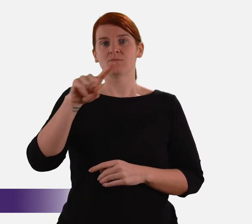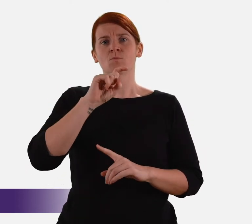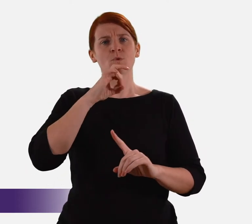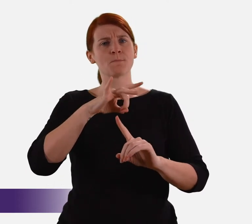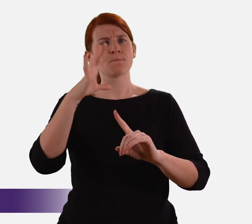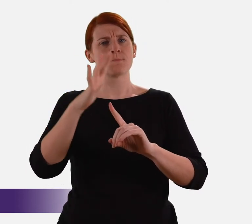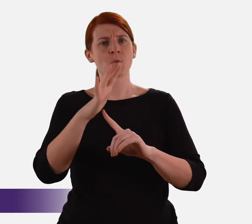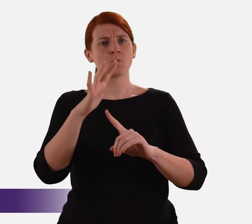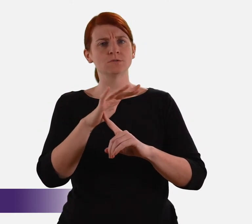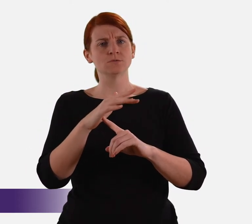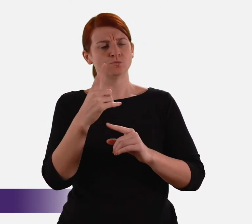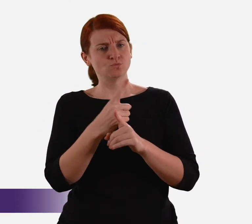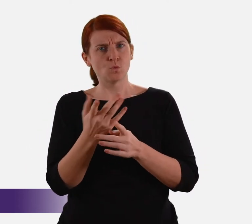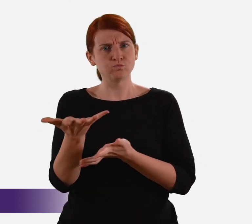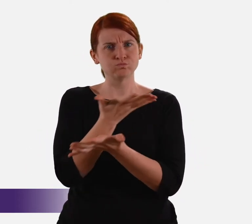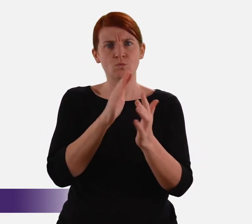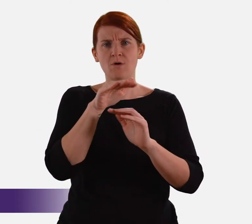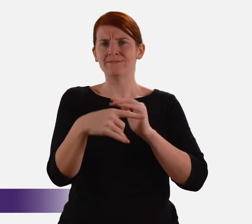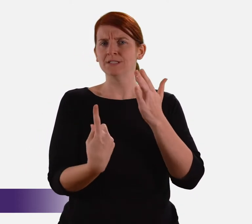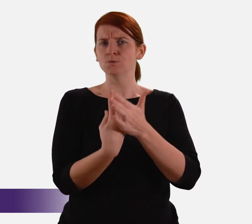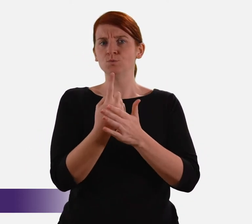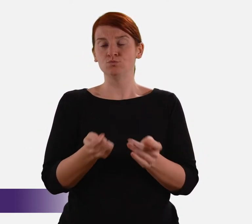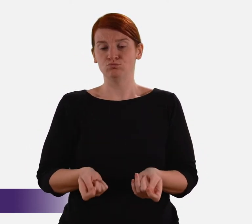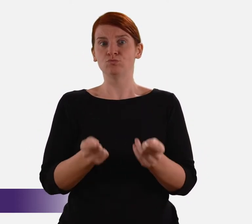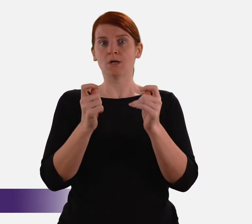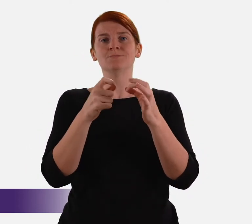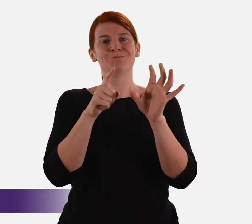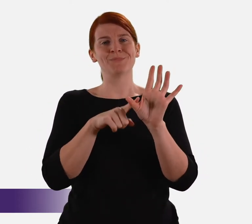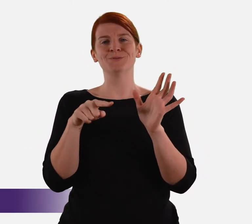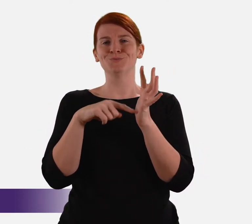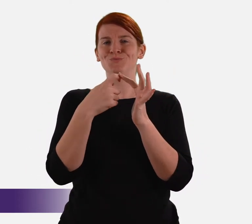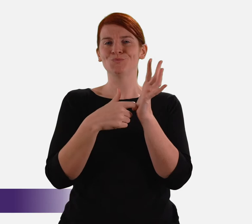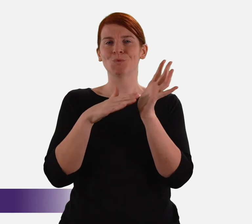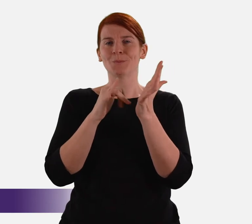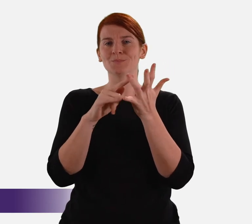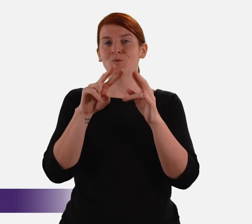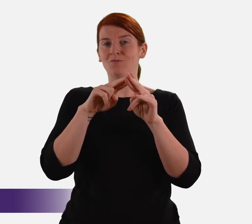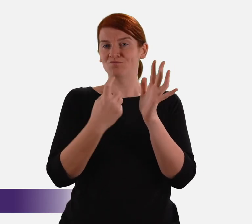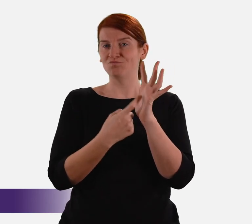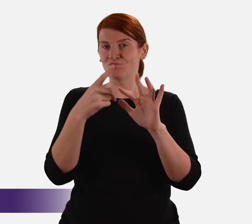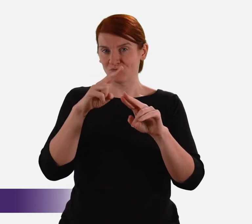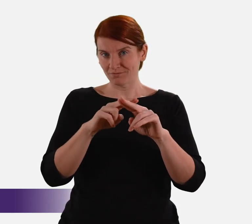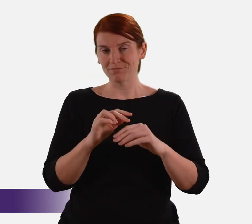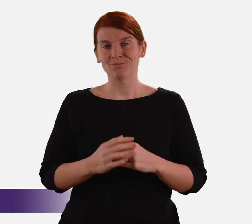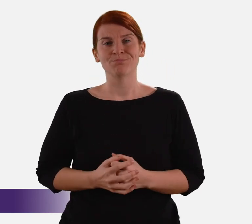and that these will be crucial in addressing the issues raised by the terms of reference.